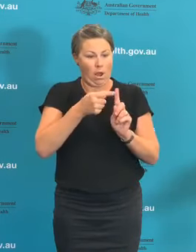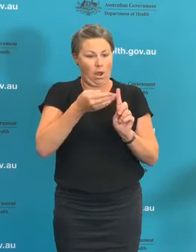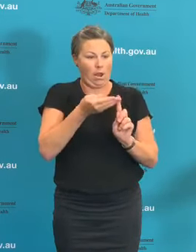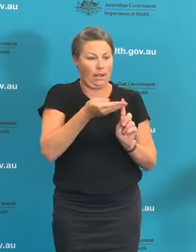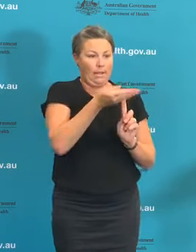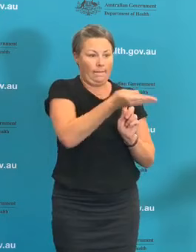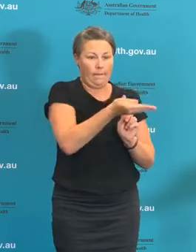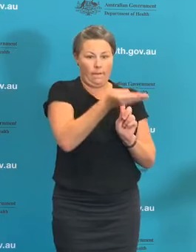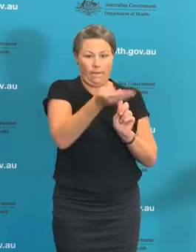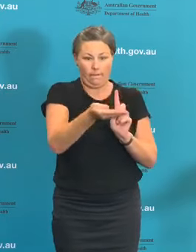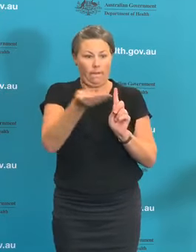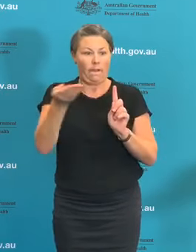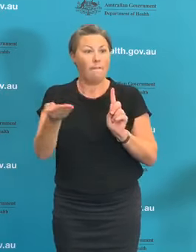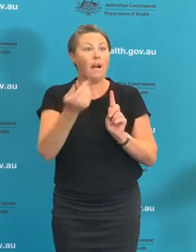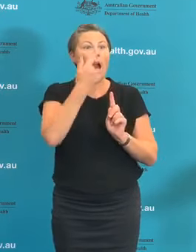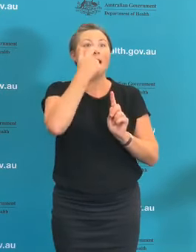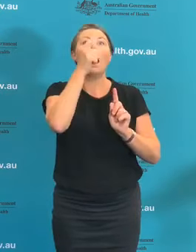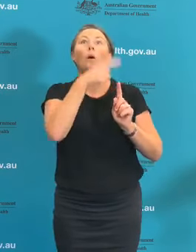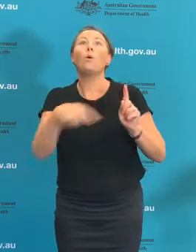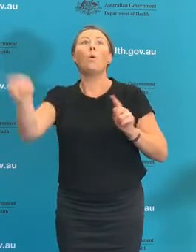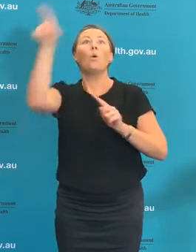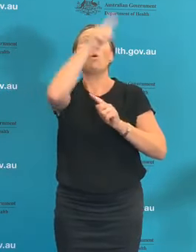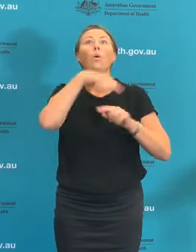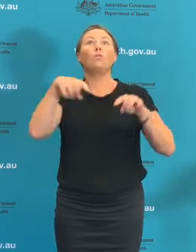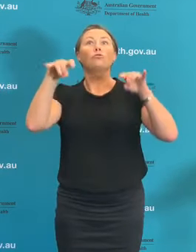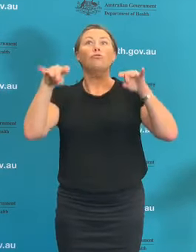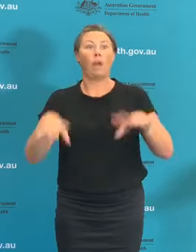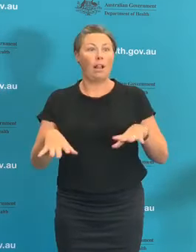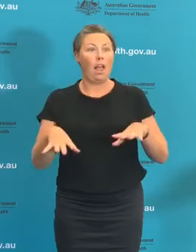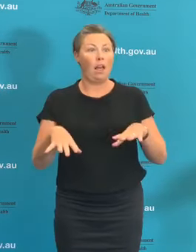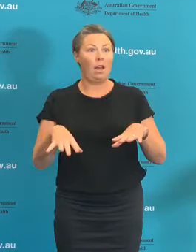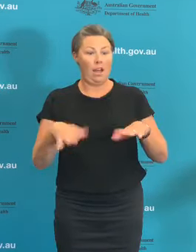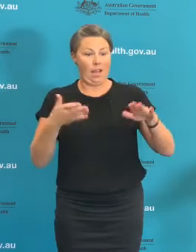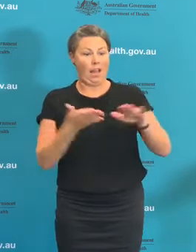one in every single jurisdiction at the moment, except for Tasmania obviously,